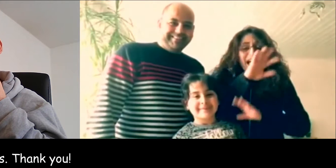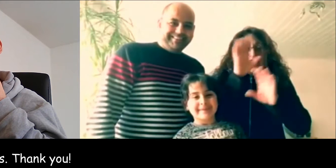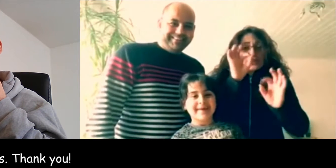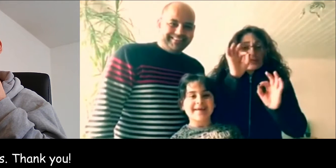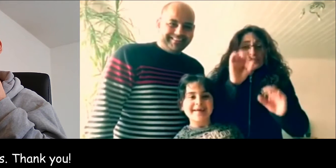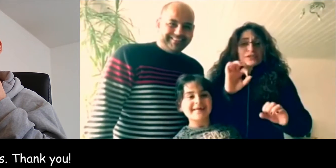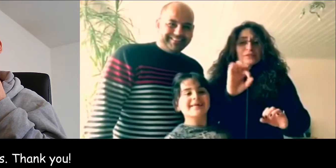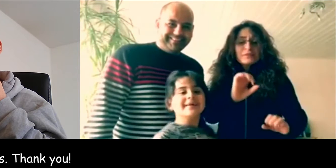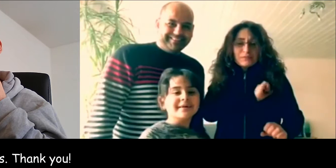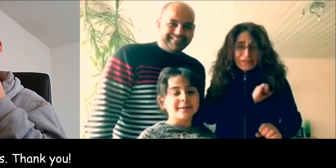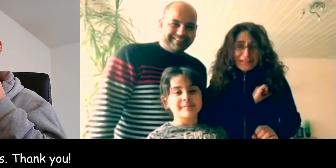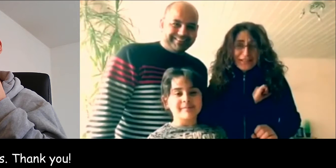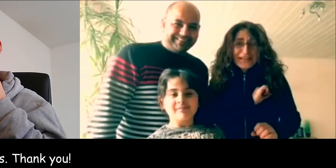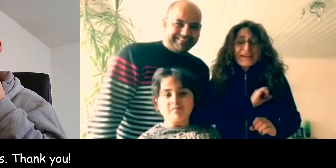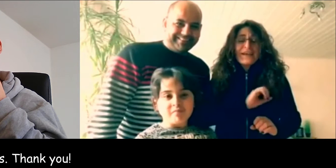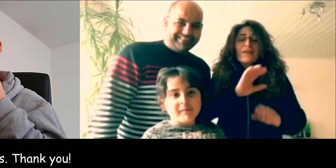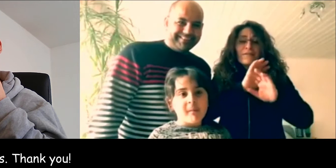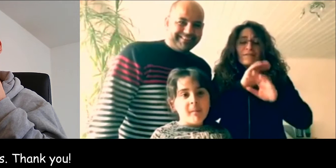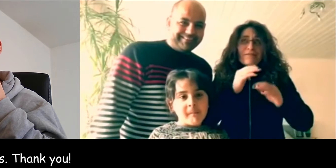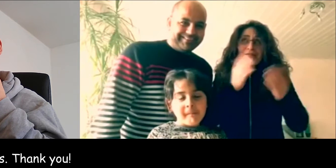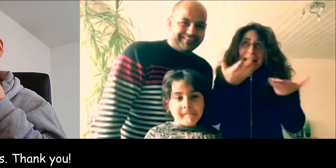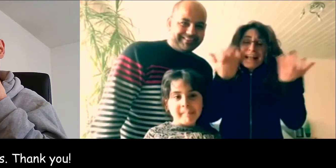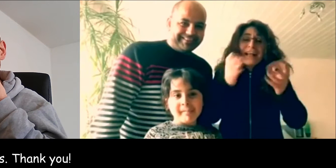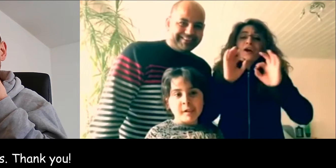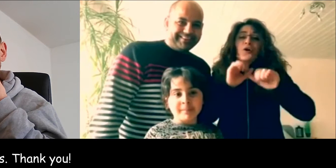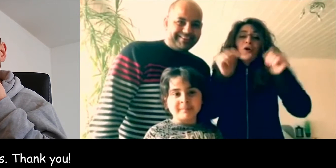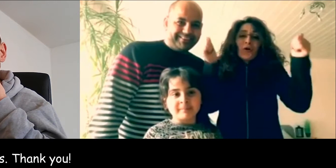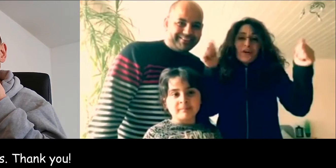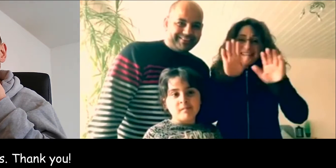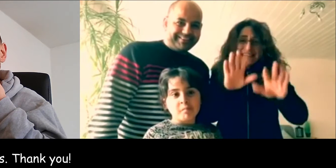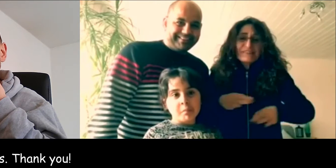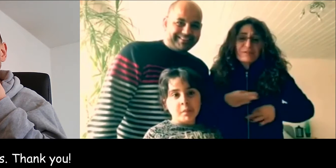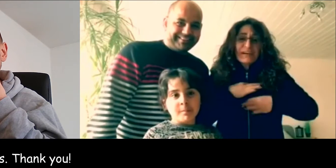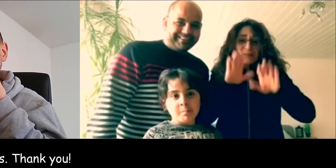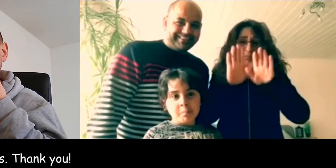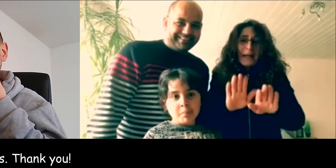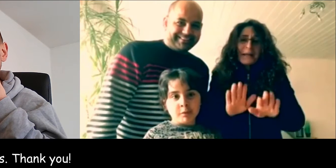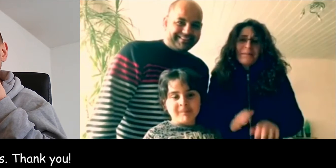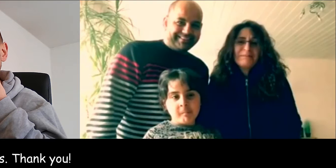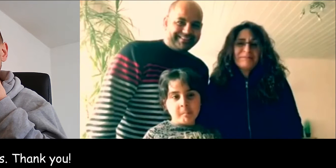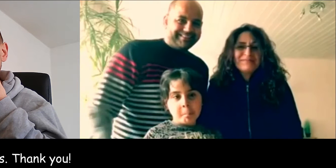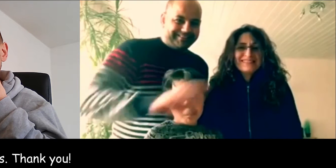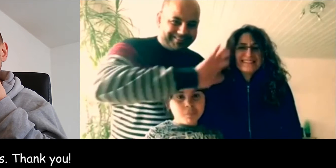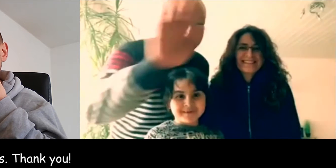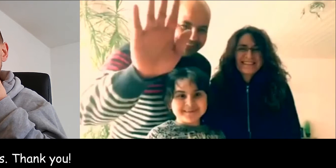Lars, Best wishes to your Birthday, good luck and stay well.